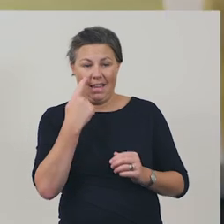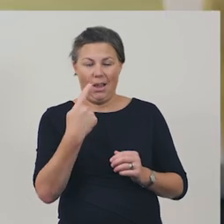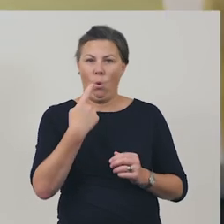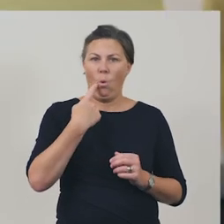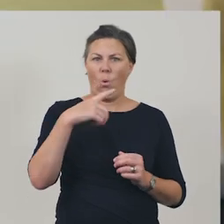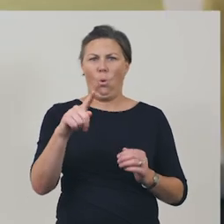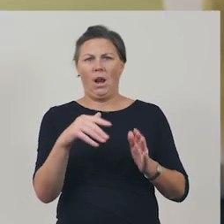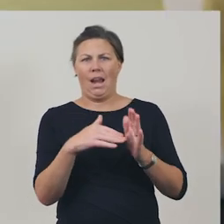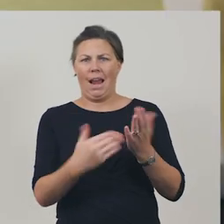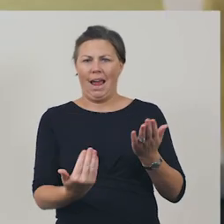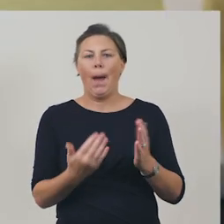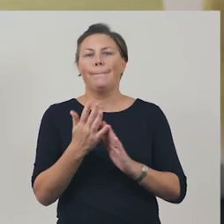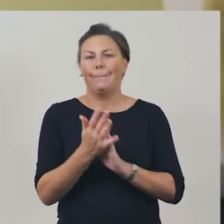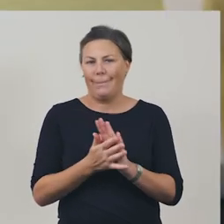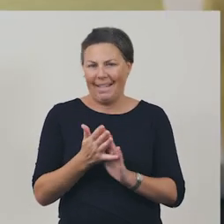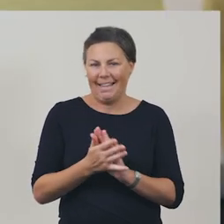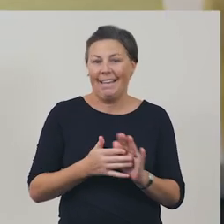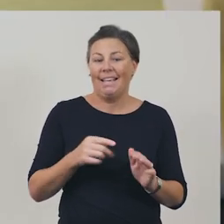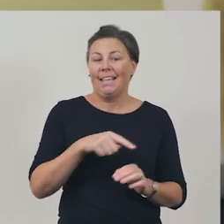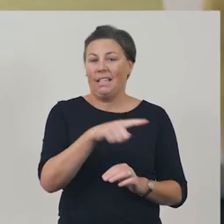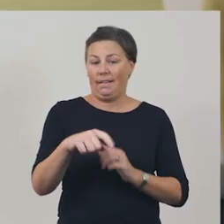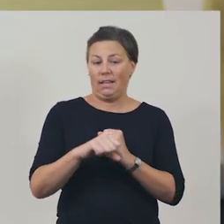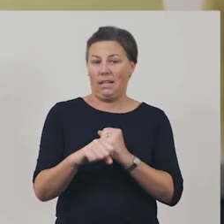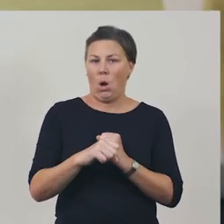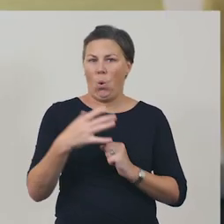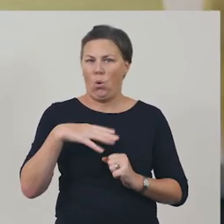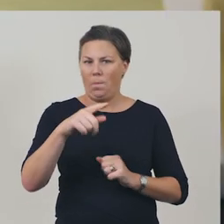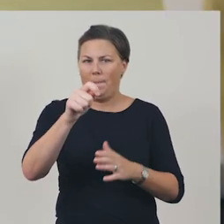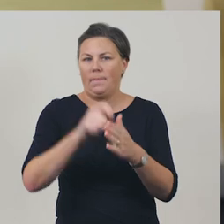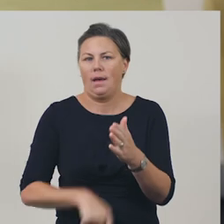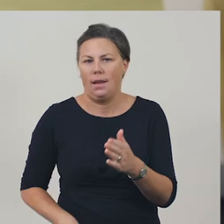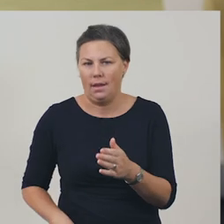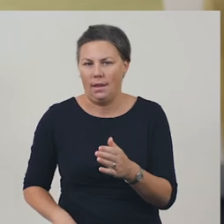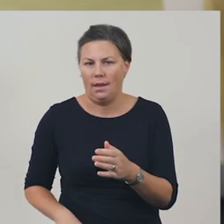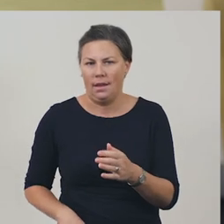There's lots of text on the website which uses language features and devices to persuade.